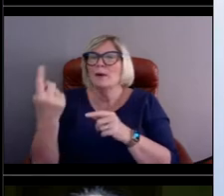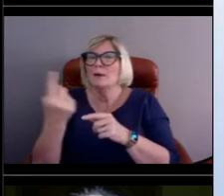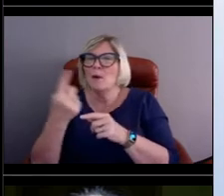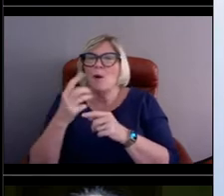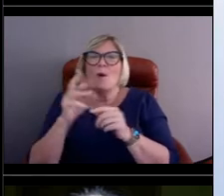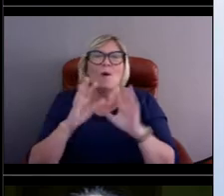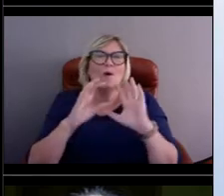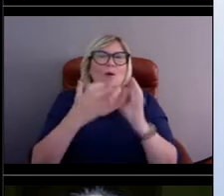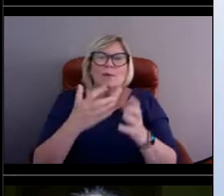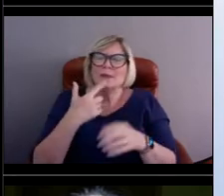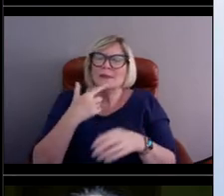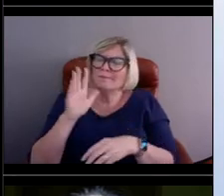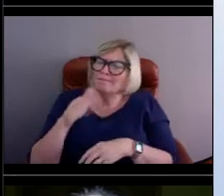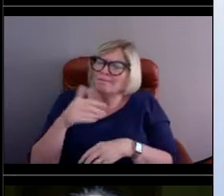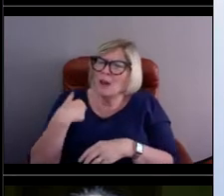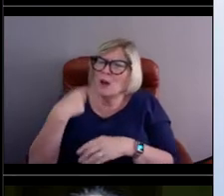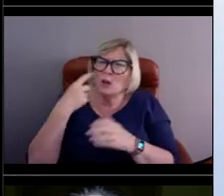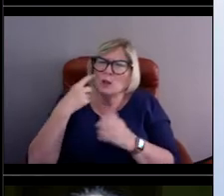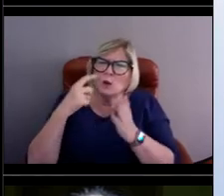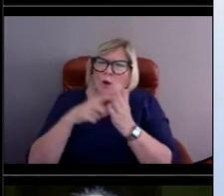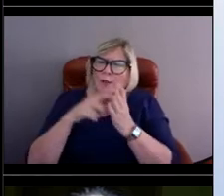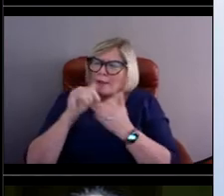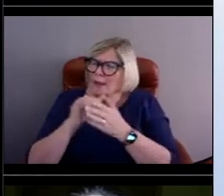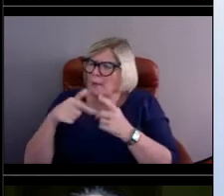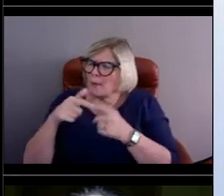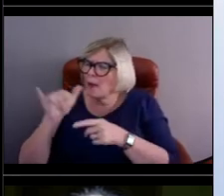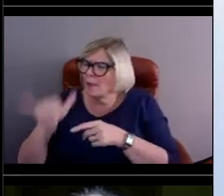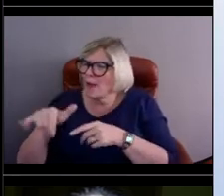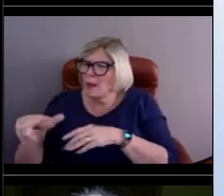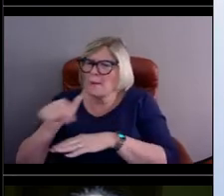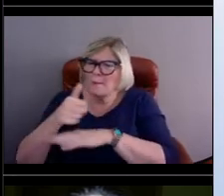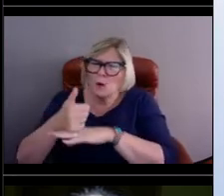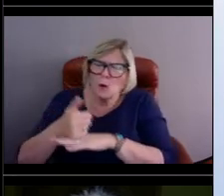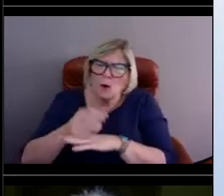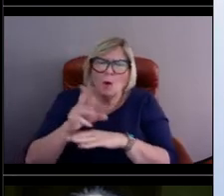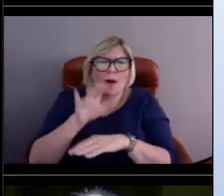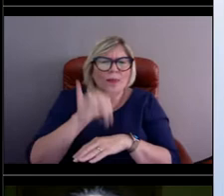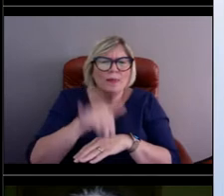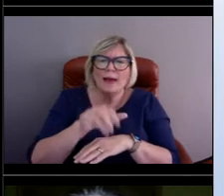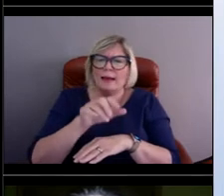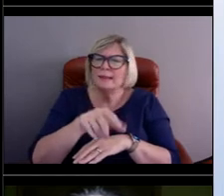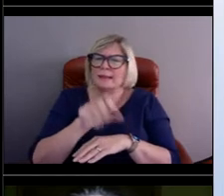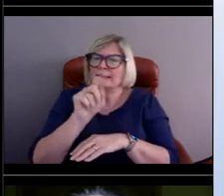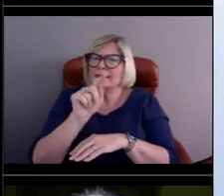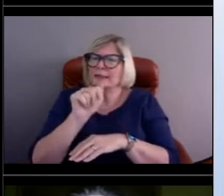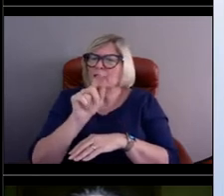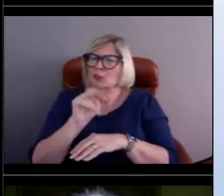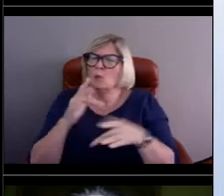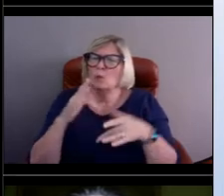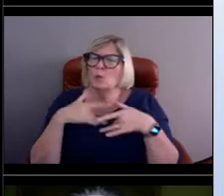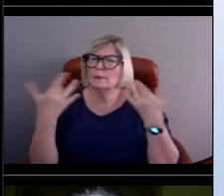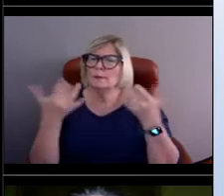"Hey, we've noticed this about this station or this buoy. What's going on?" And I love being able to answer their question,